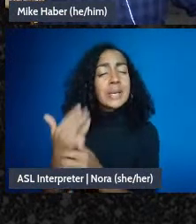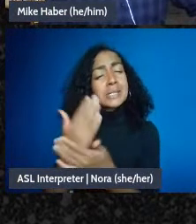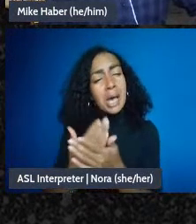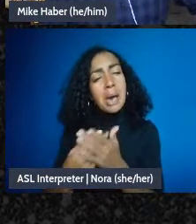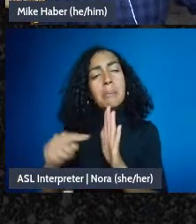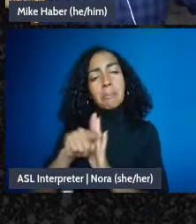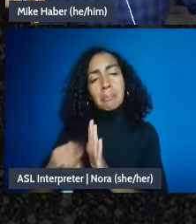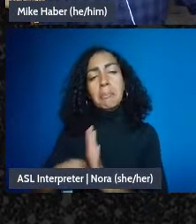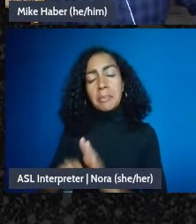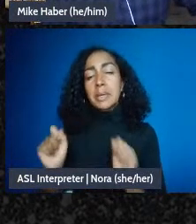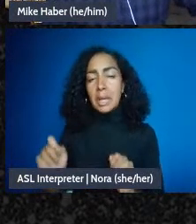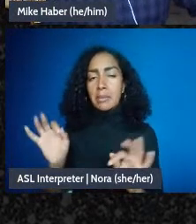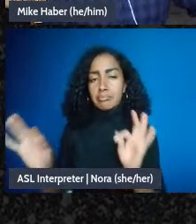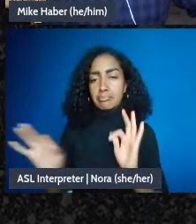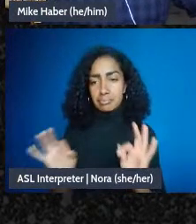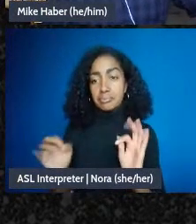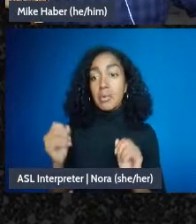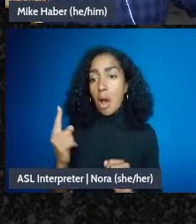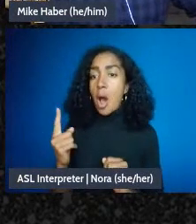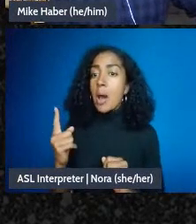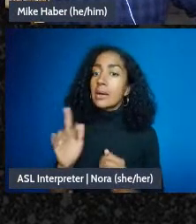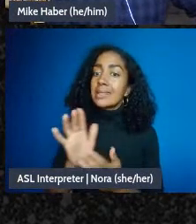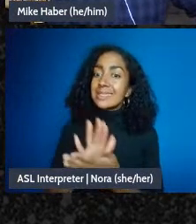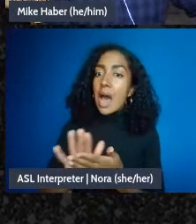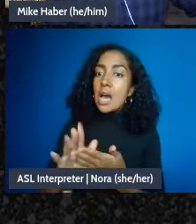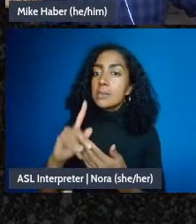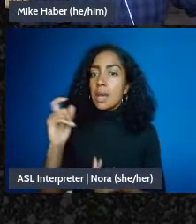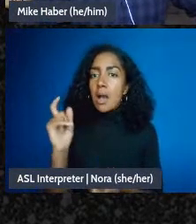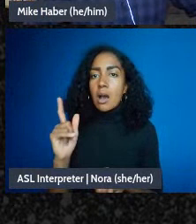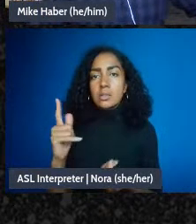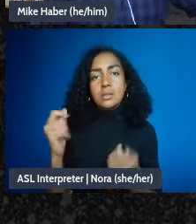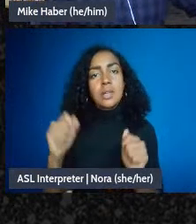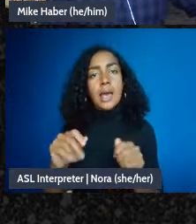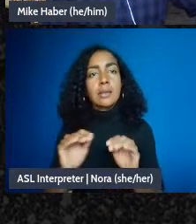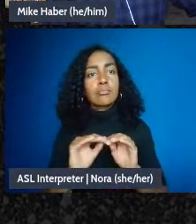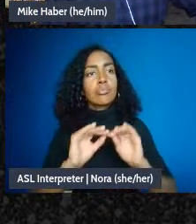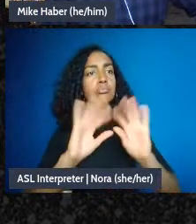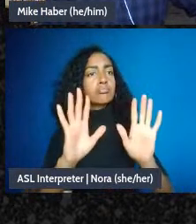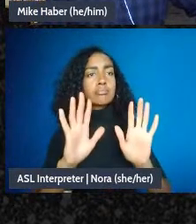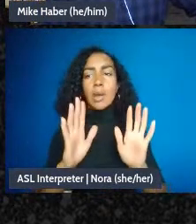but they do they do create some clear processes and so that is a benefit. A second benefit is